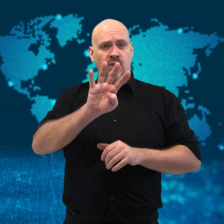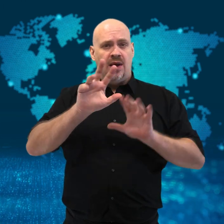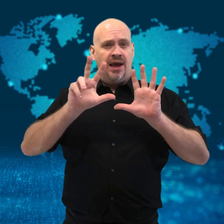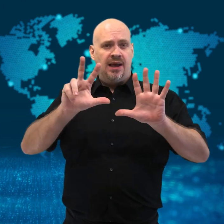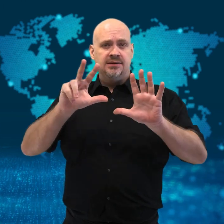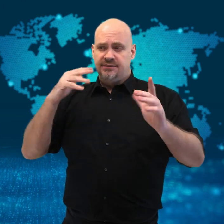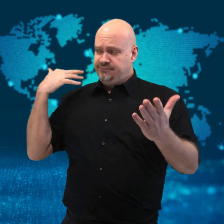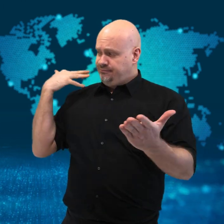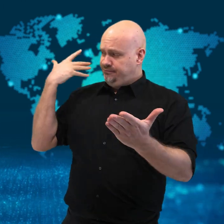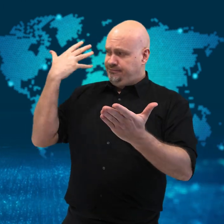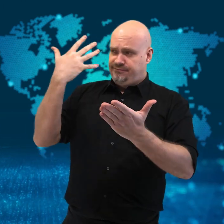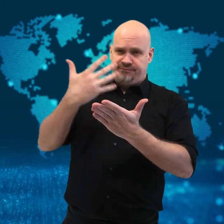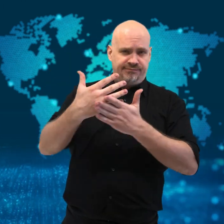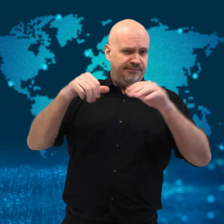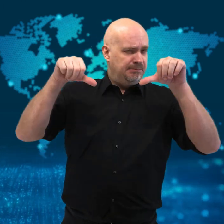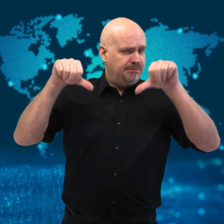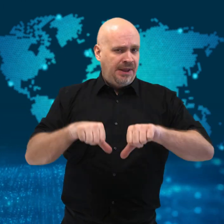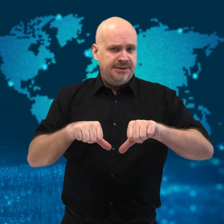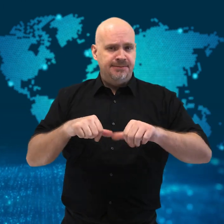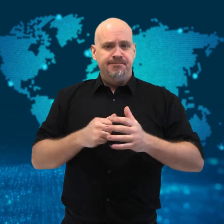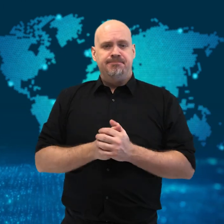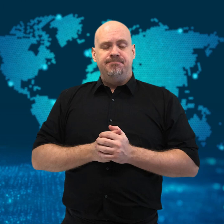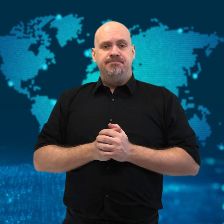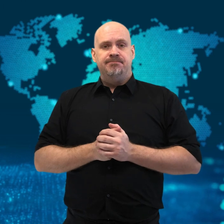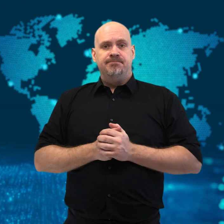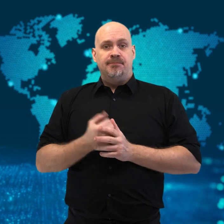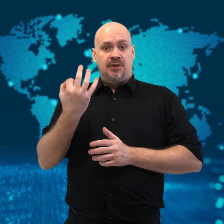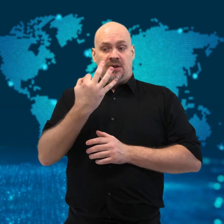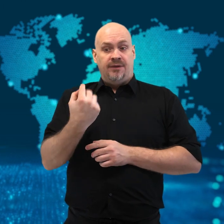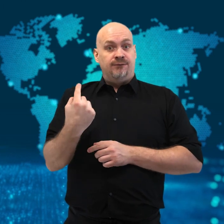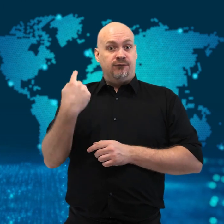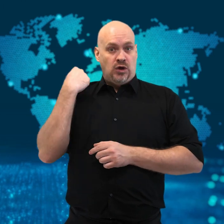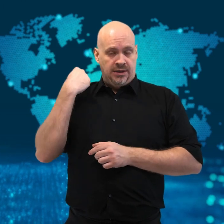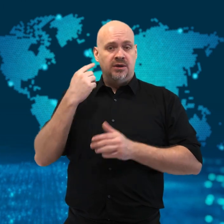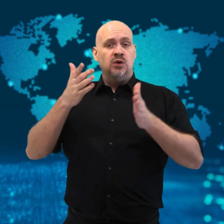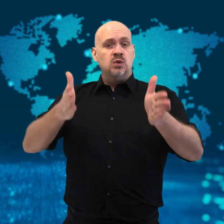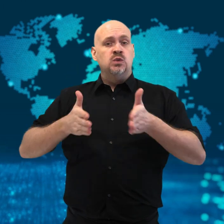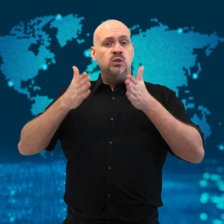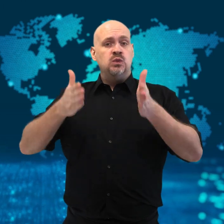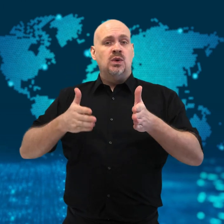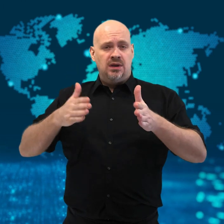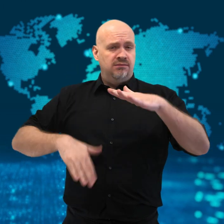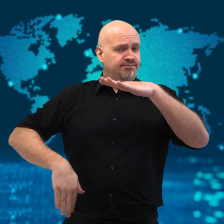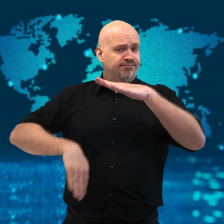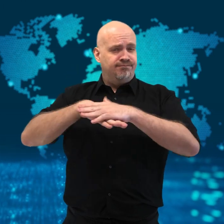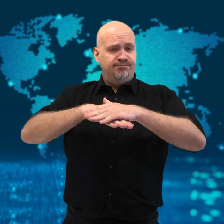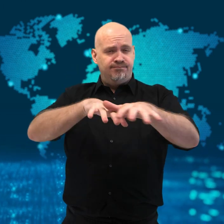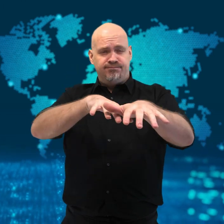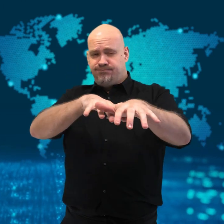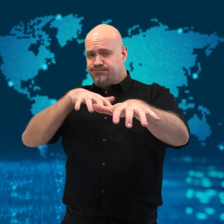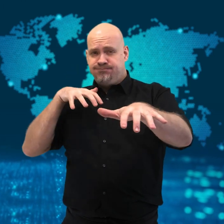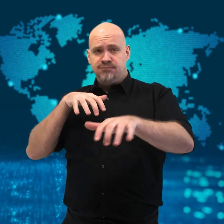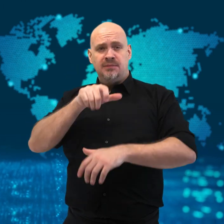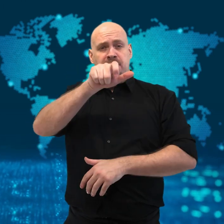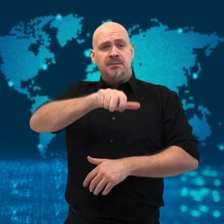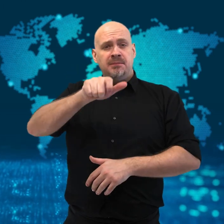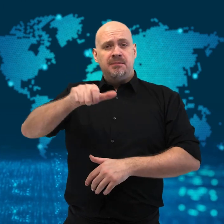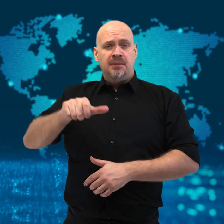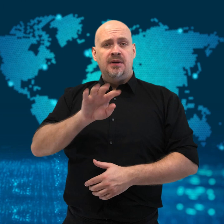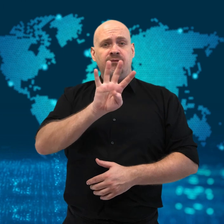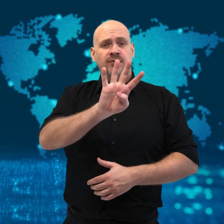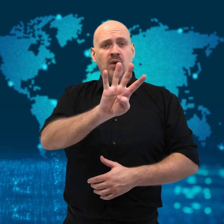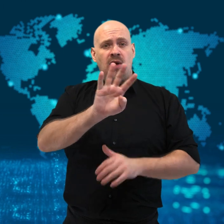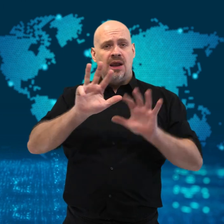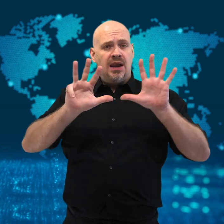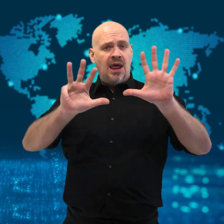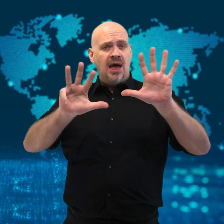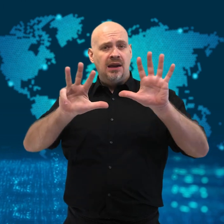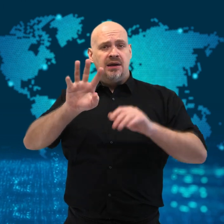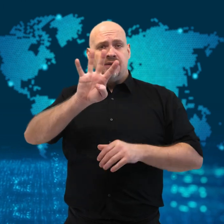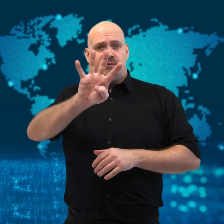a full-packed train carrying 494 people traveling out of Taipei for